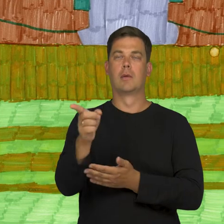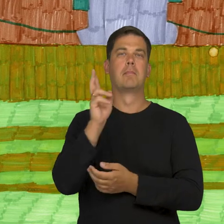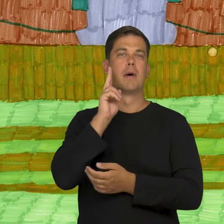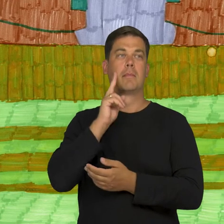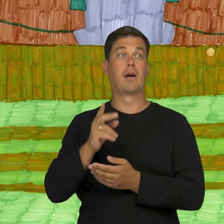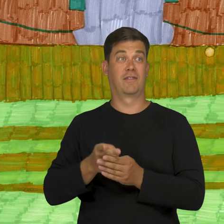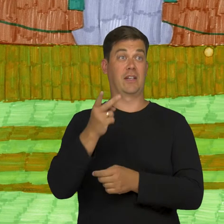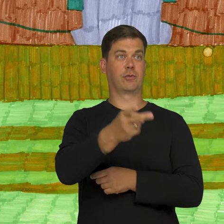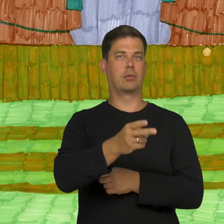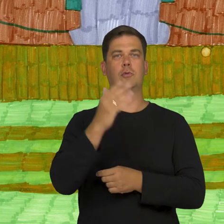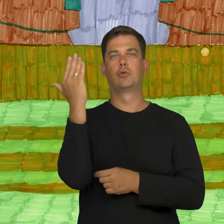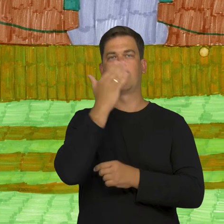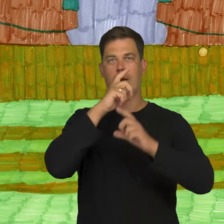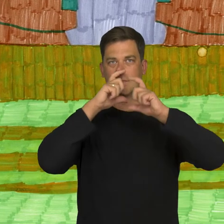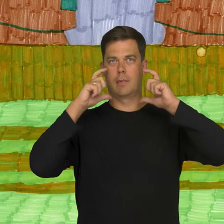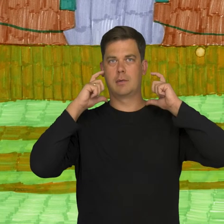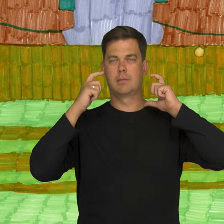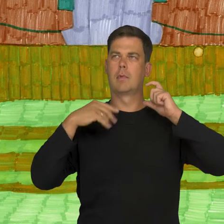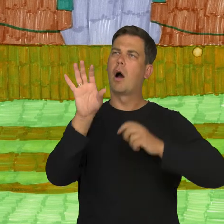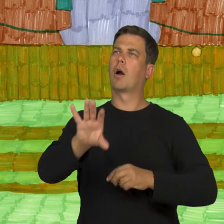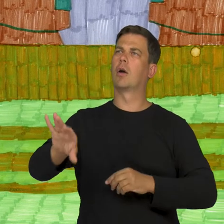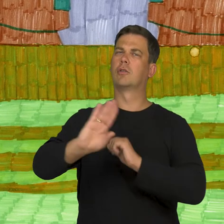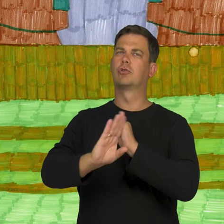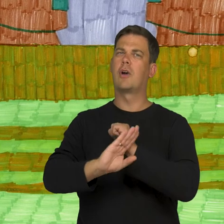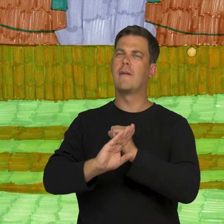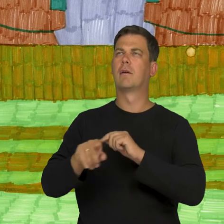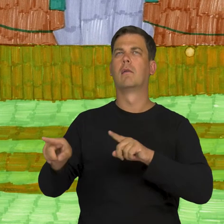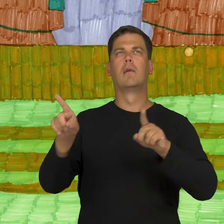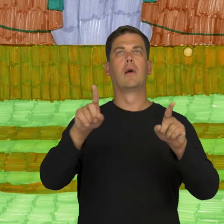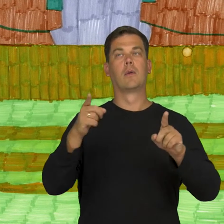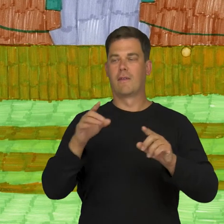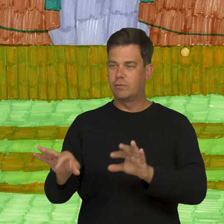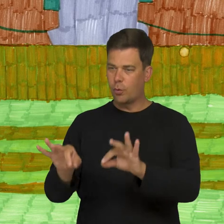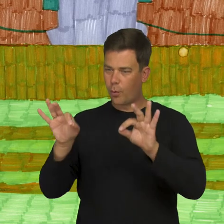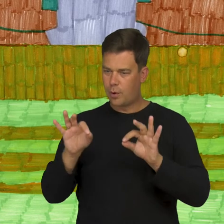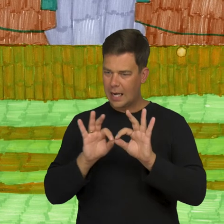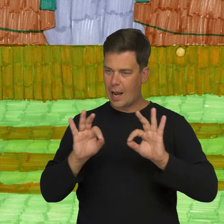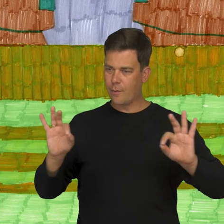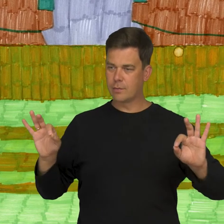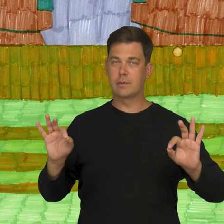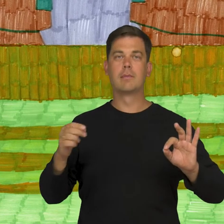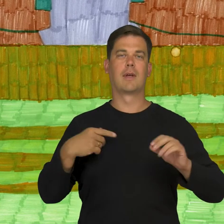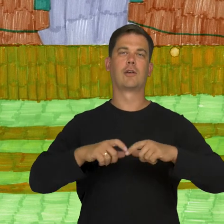On our way mom went into the kiosk with her mask on. We looked at the trees, collected sticks from the ground.